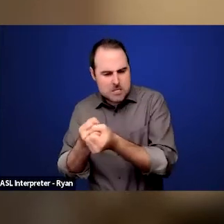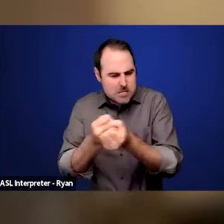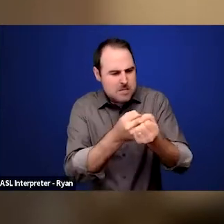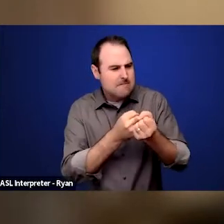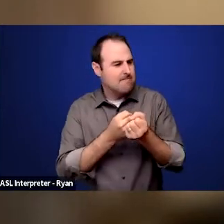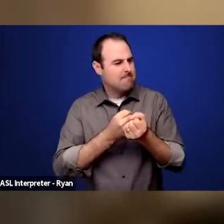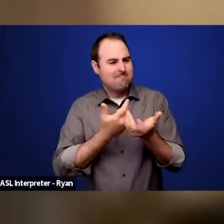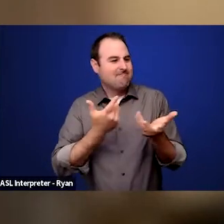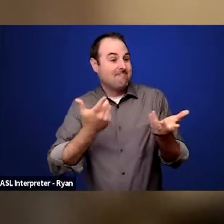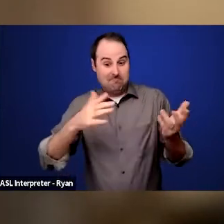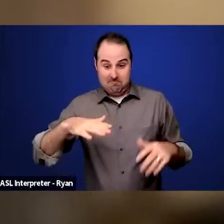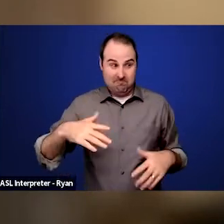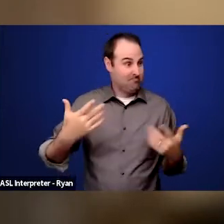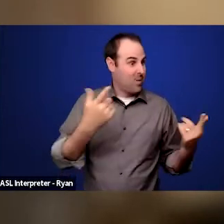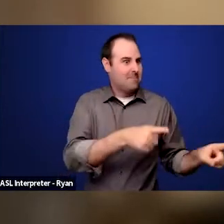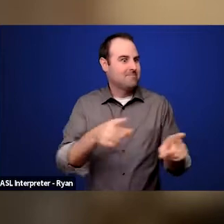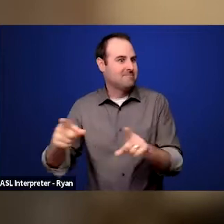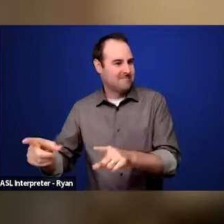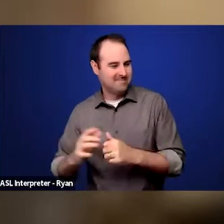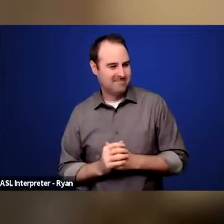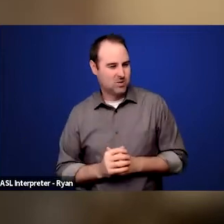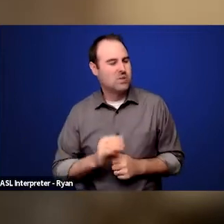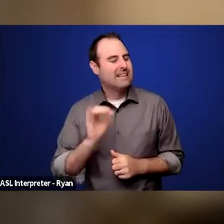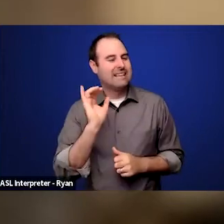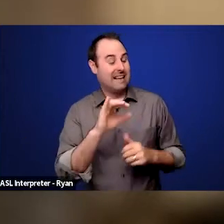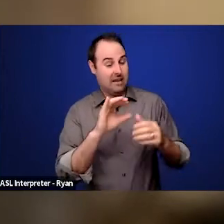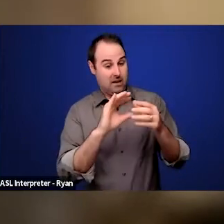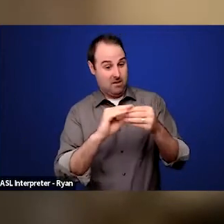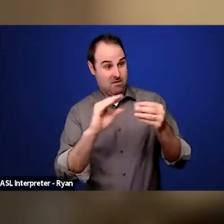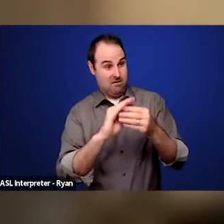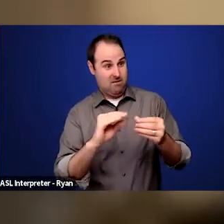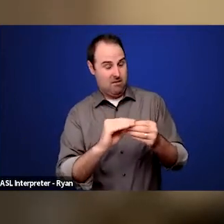in there that I think can help enlighten our audience about some of the issues that you just raised.